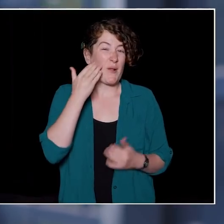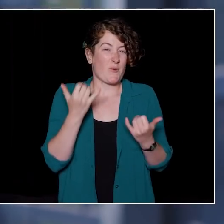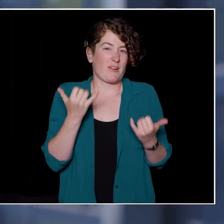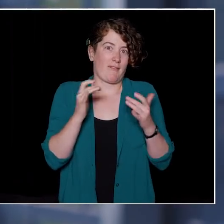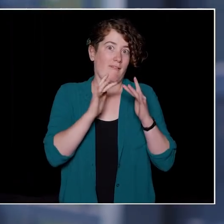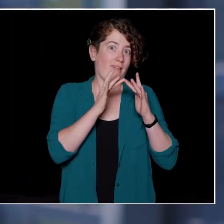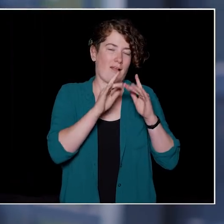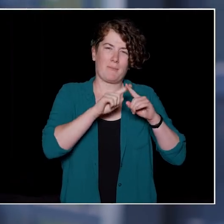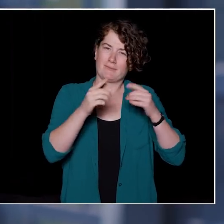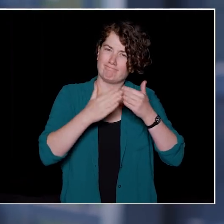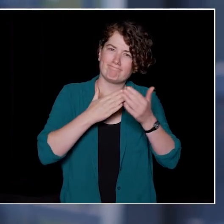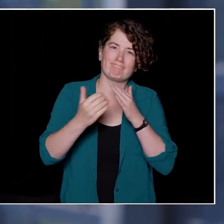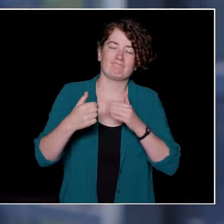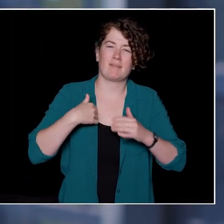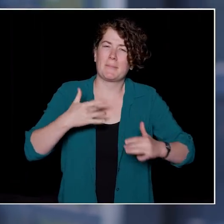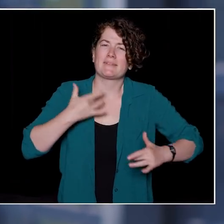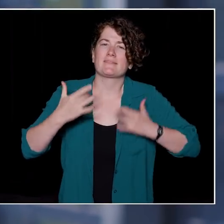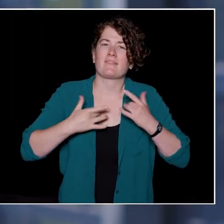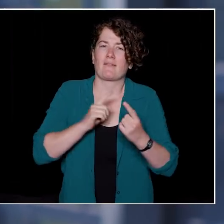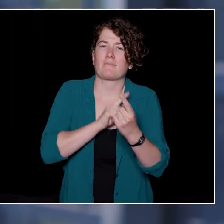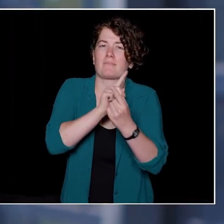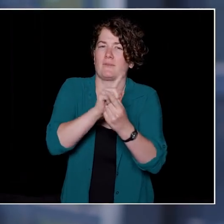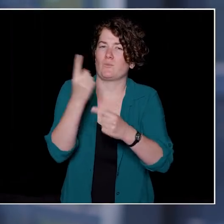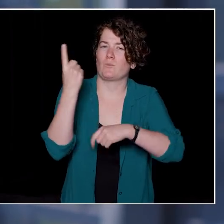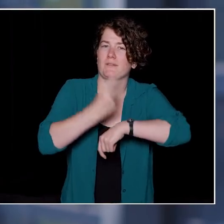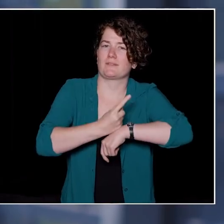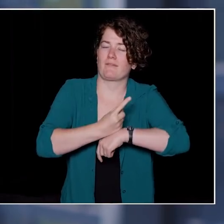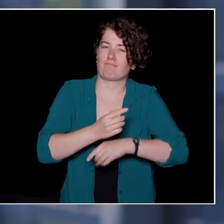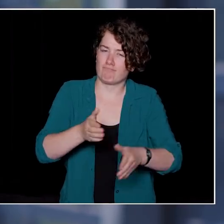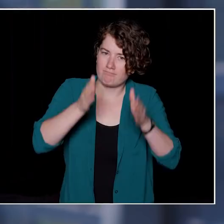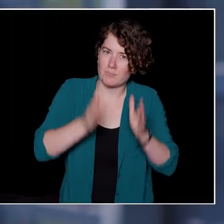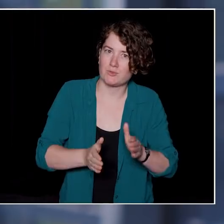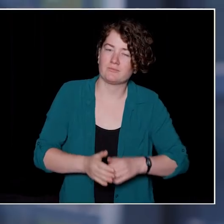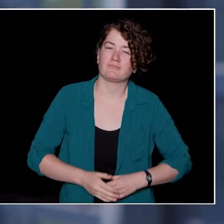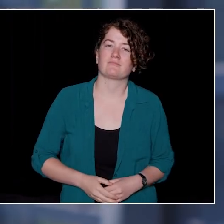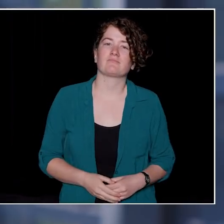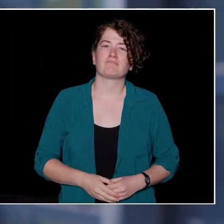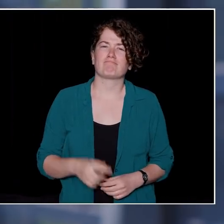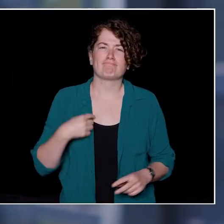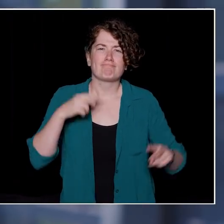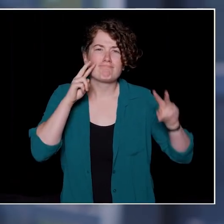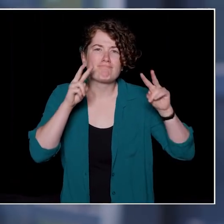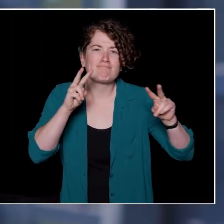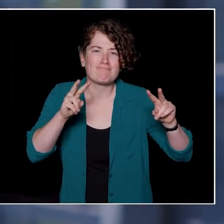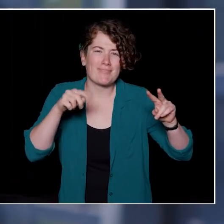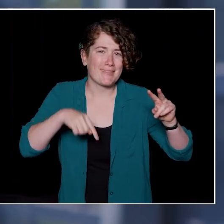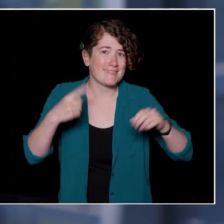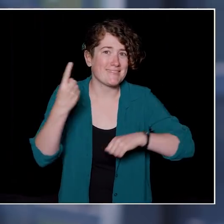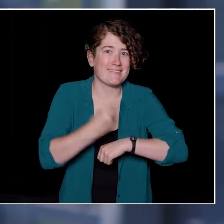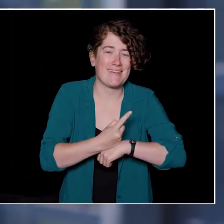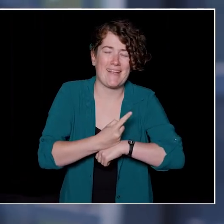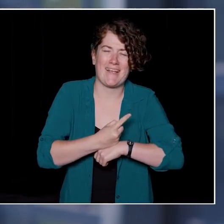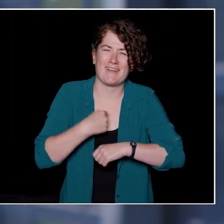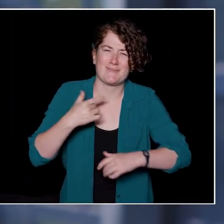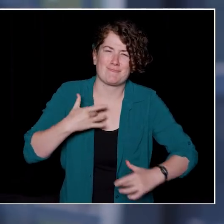and I can't wait until we can meet in person. I look forward to this day all year, the day when I get to welcome you all